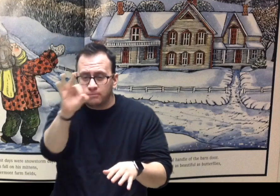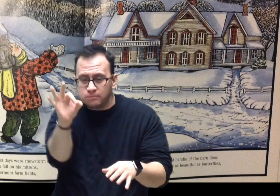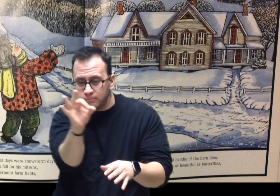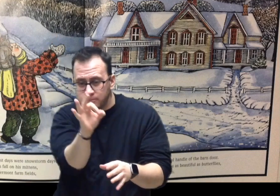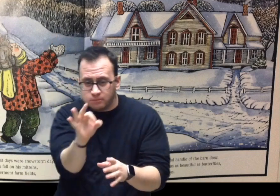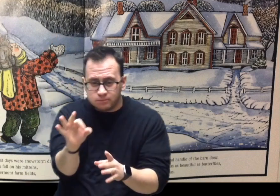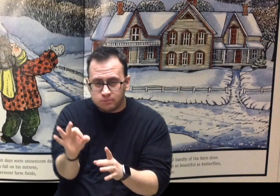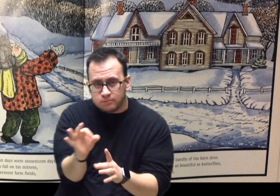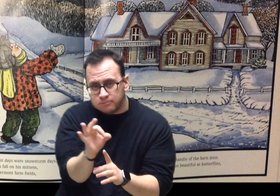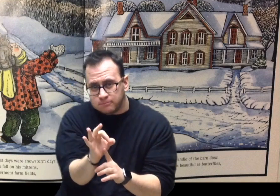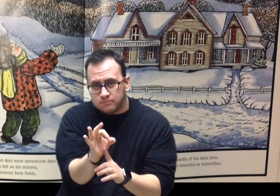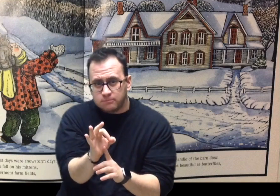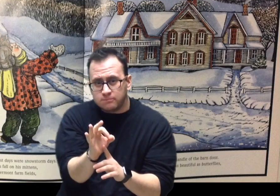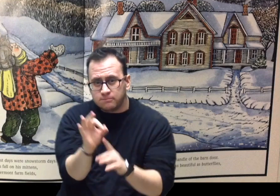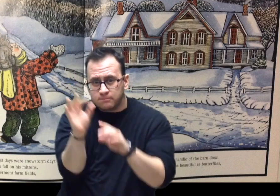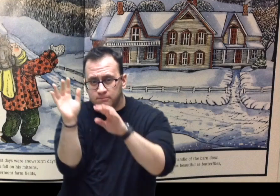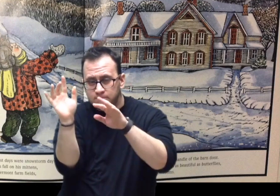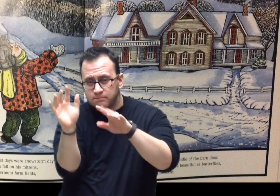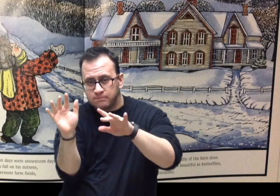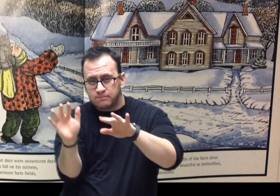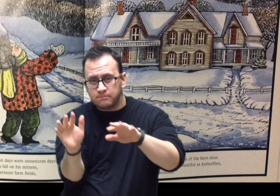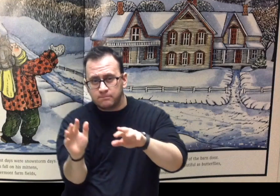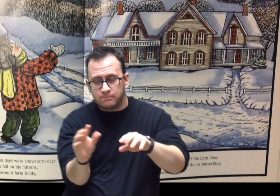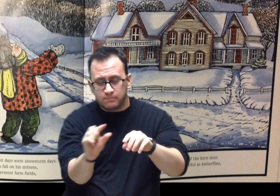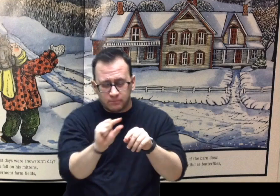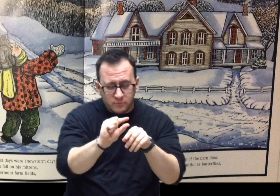He said snow was as beautiful as butterflies, or apple blossoms.